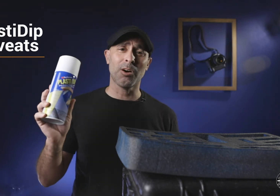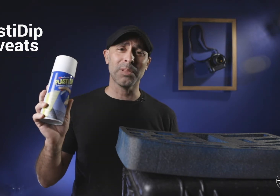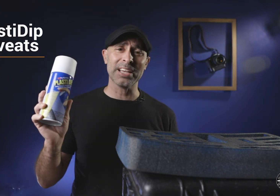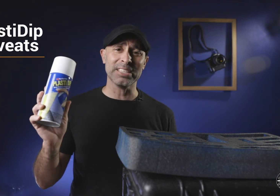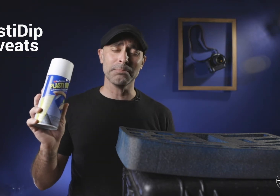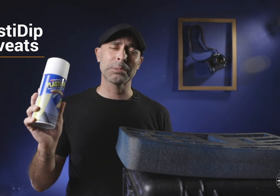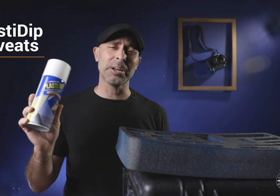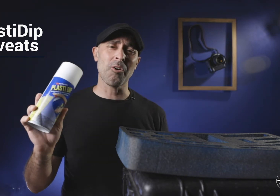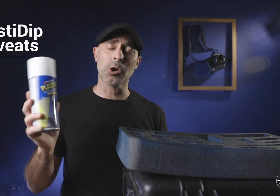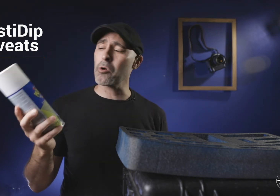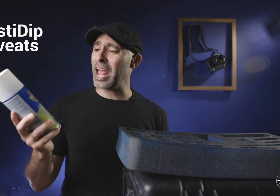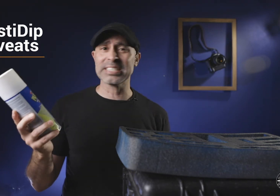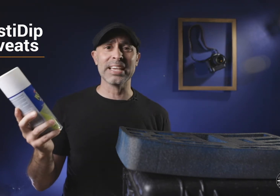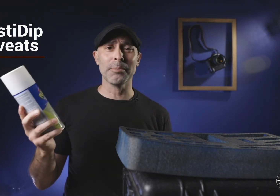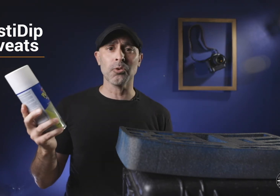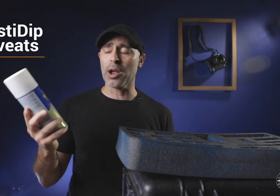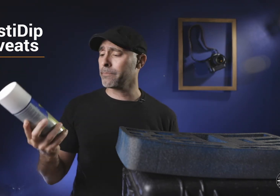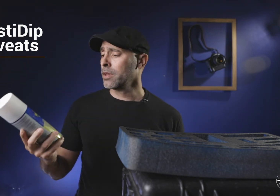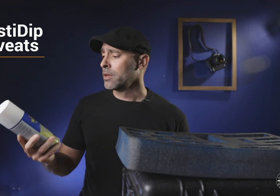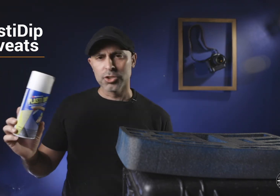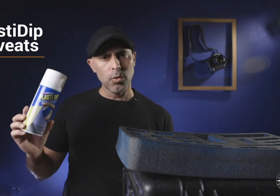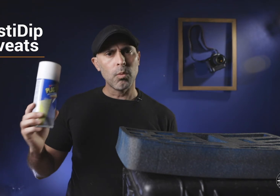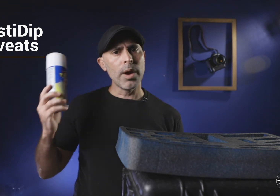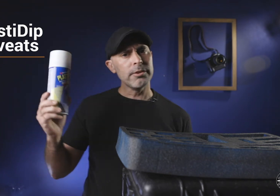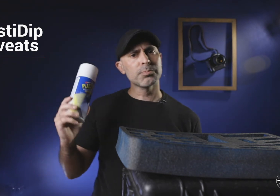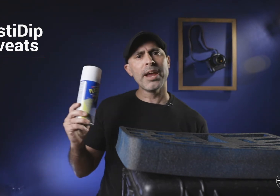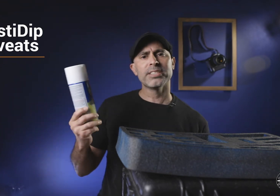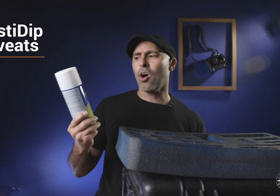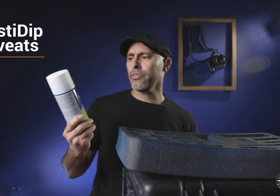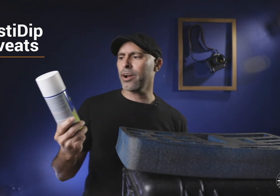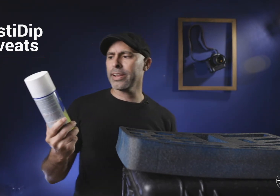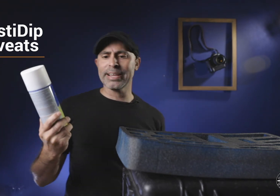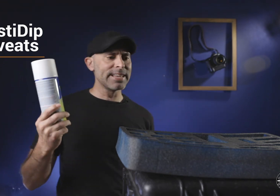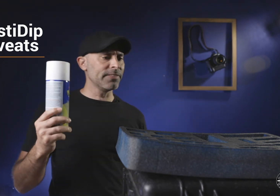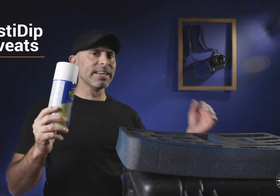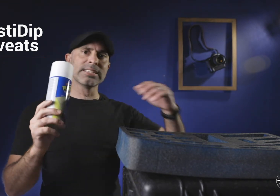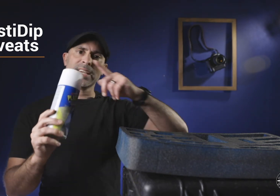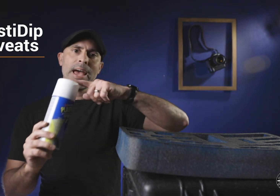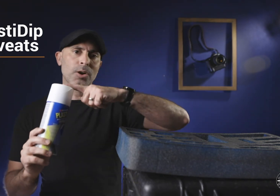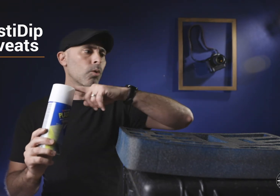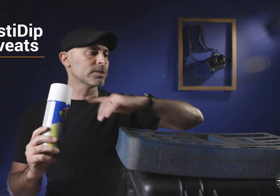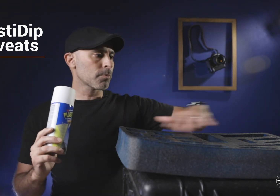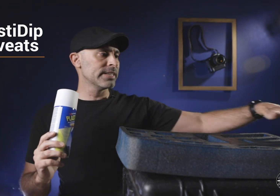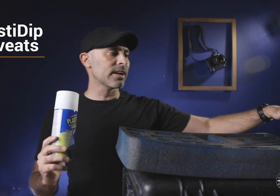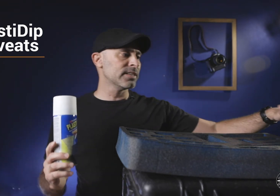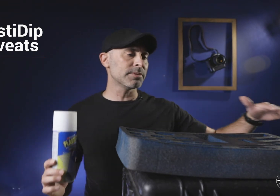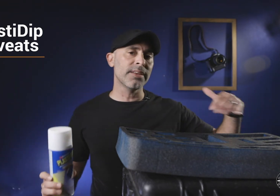they call Plasti Dip it's pretty hardcore a nasty chemical right so when you spray this on there it definitely is a chemical that sprays out on Gipson and